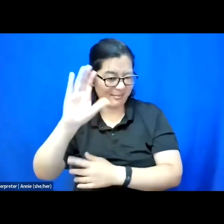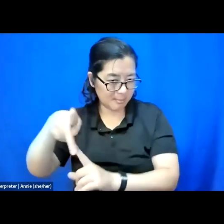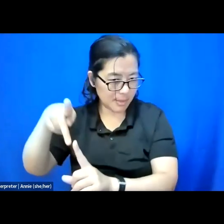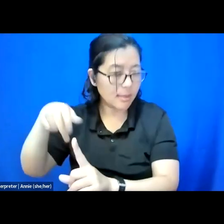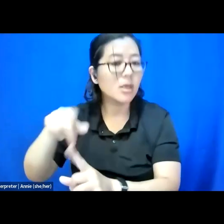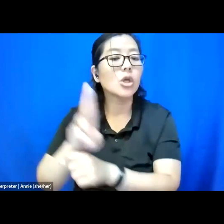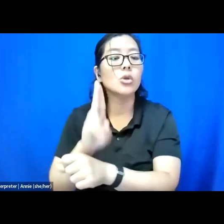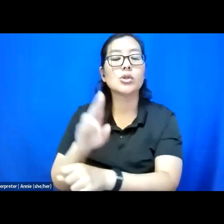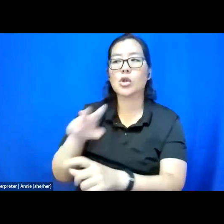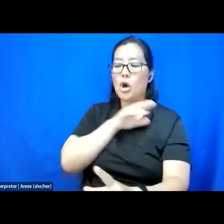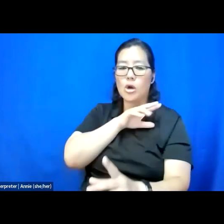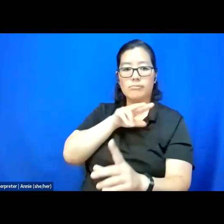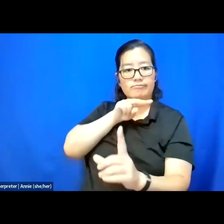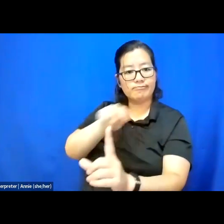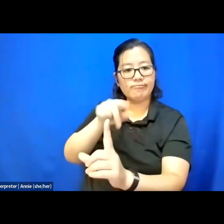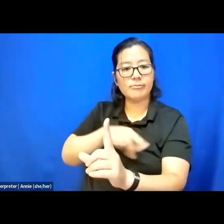from the perspective of a disabled black woman.